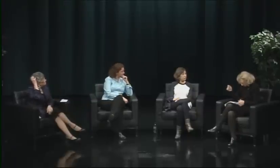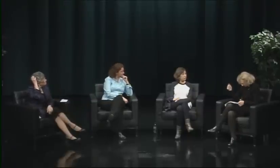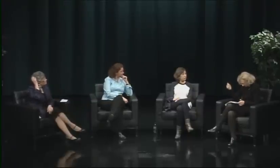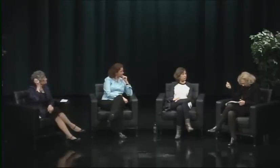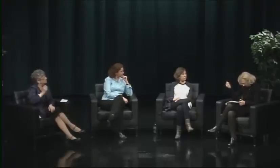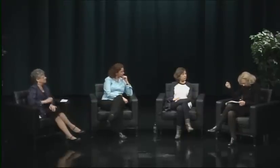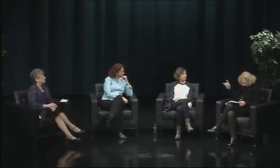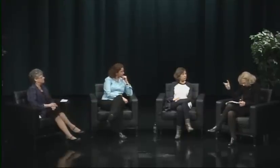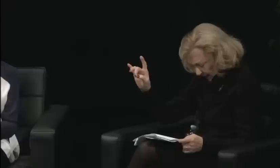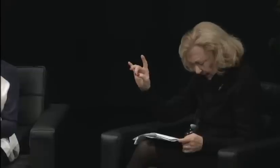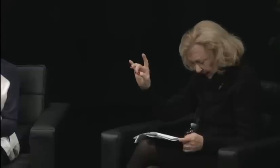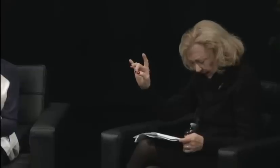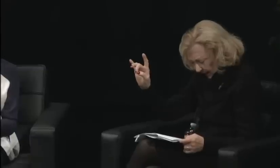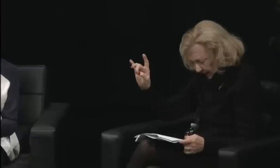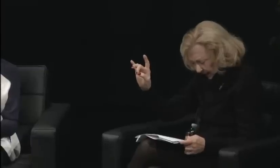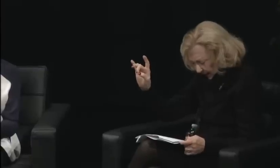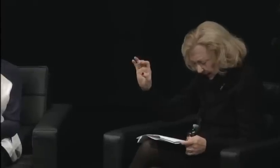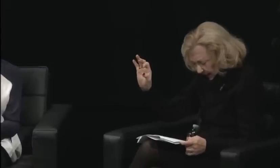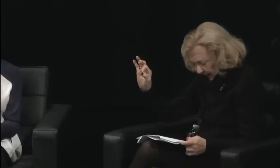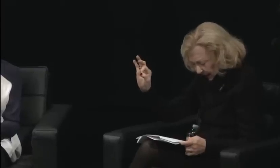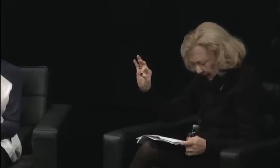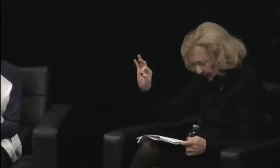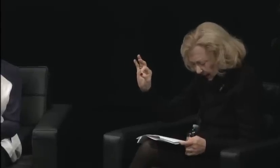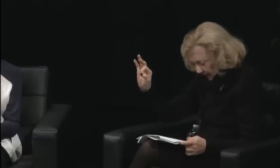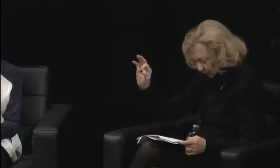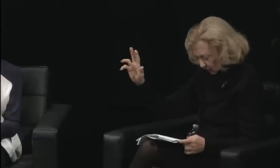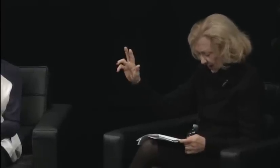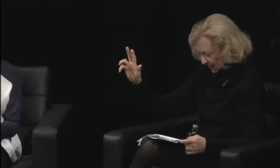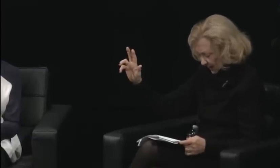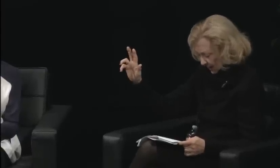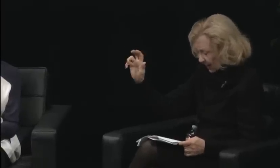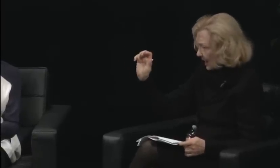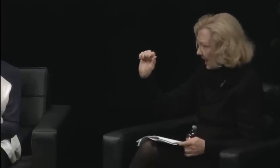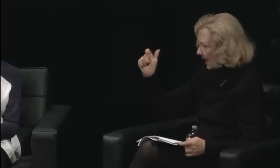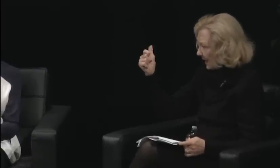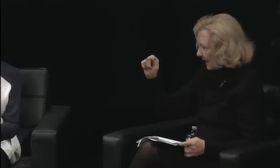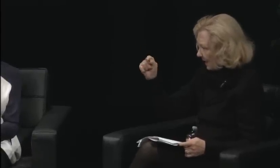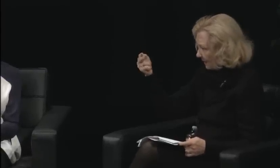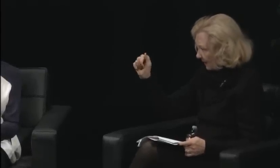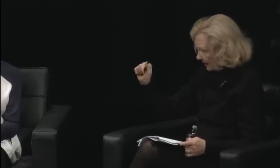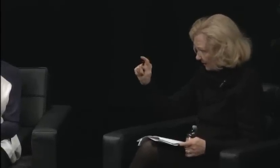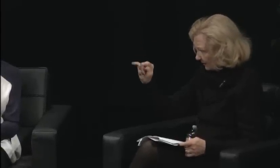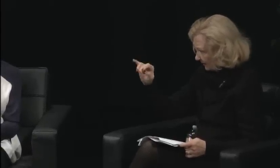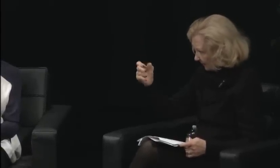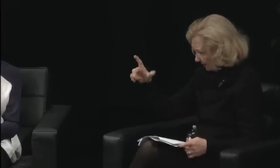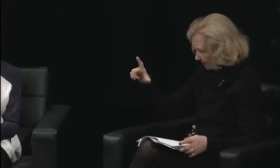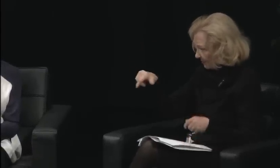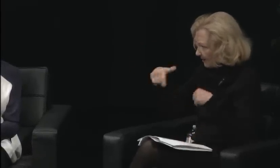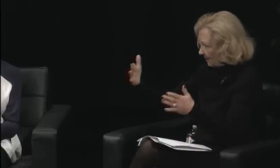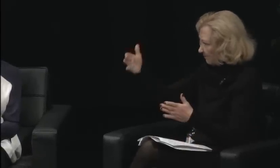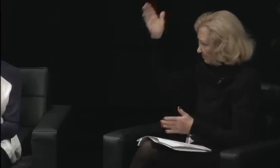and I see your expression over there, Vicki, but even today,